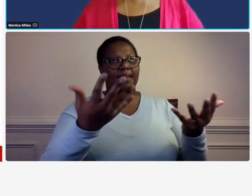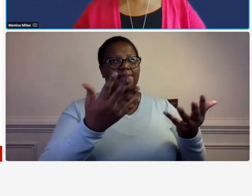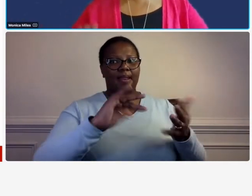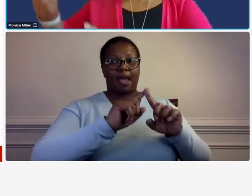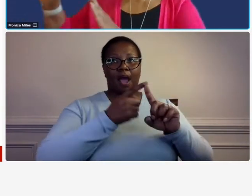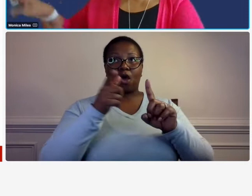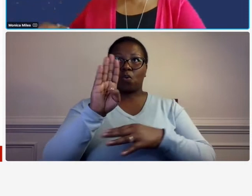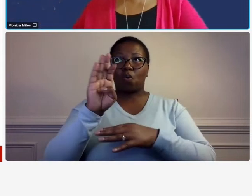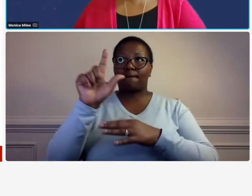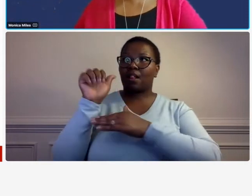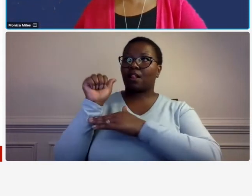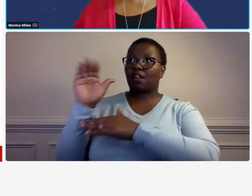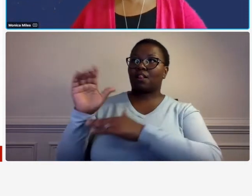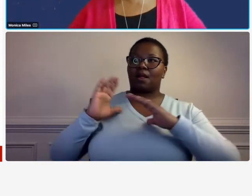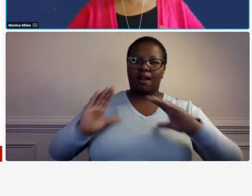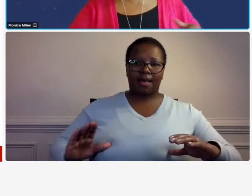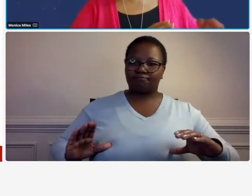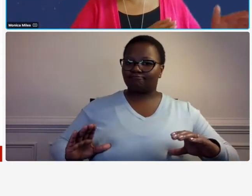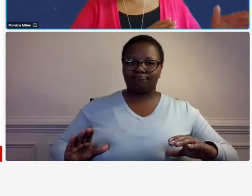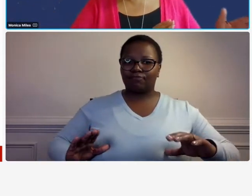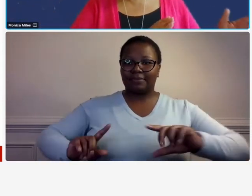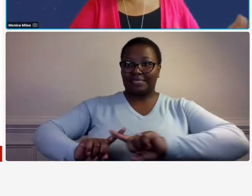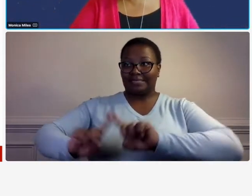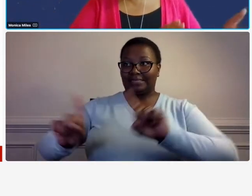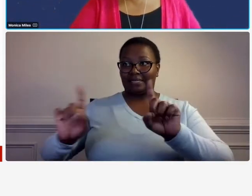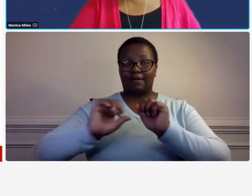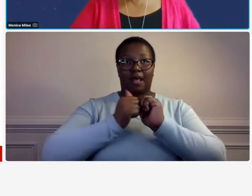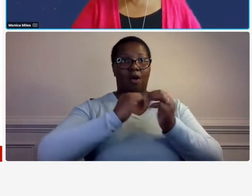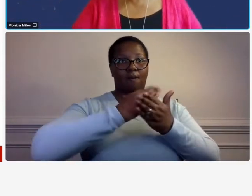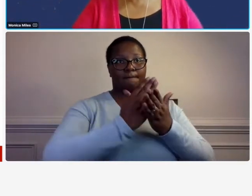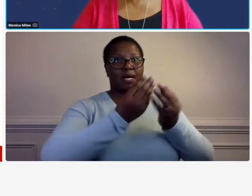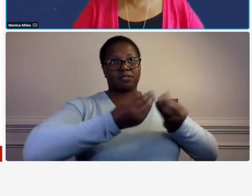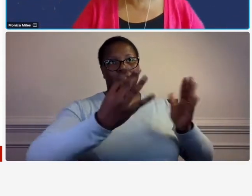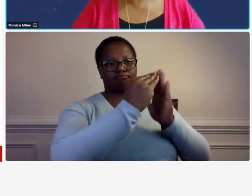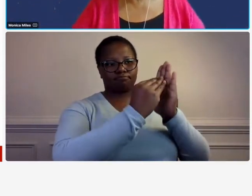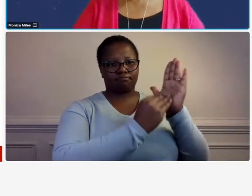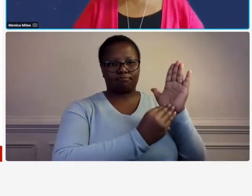so billing your clients is different than the um recording expenses in your accounting system